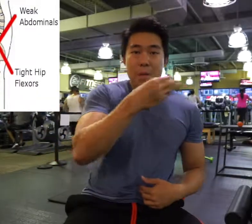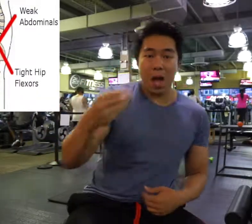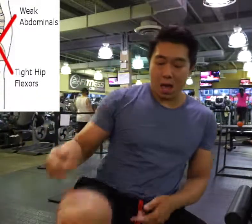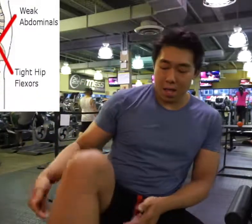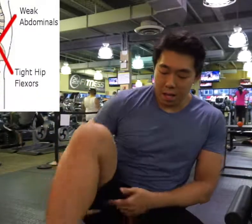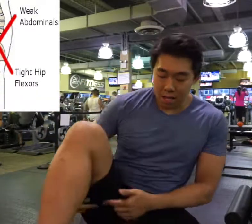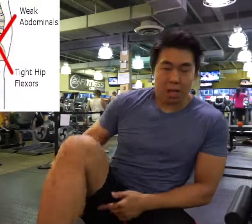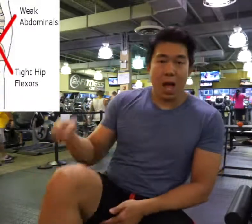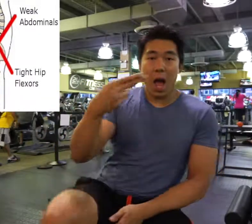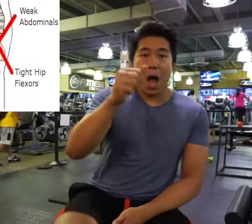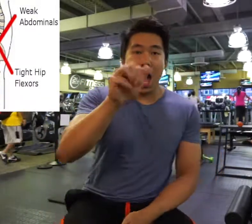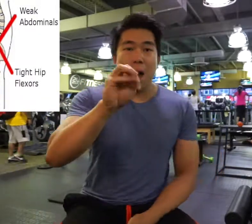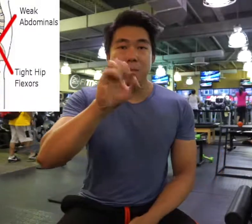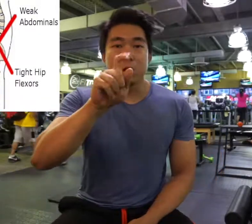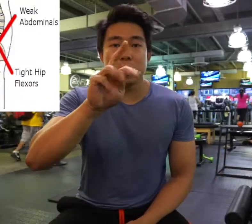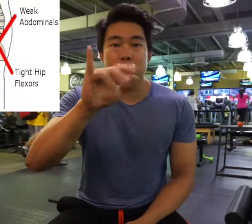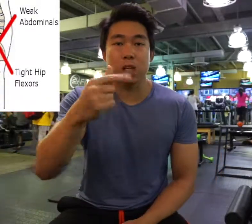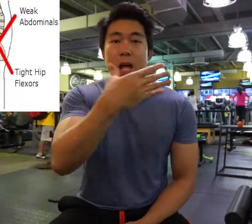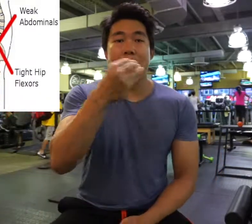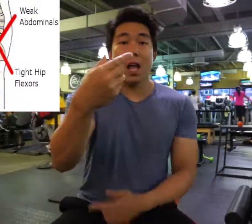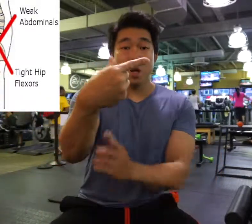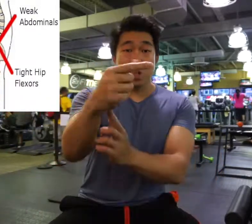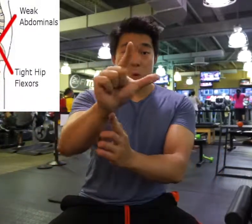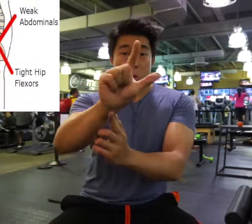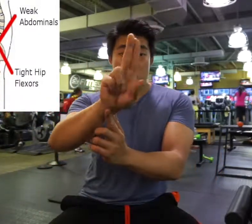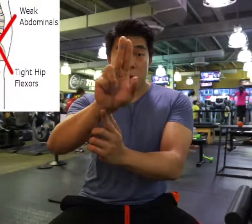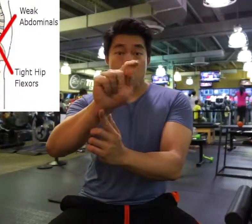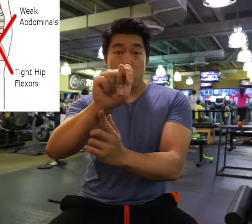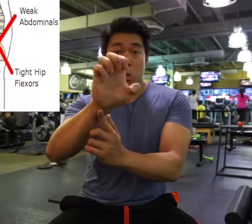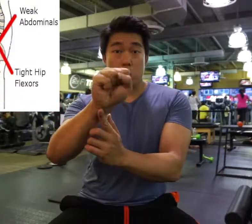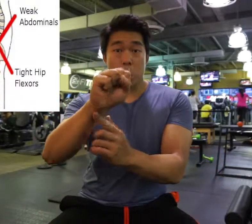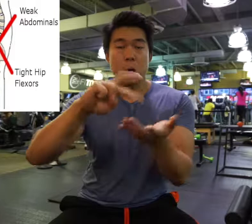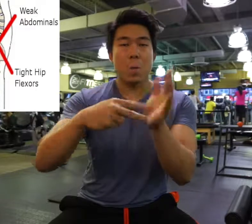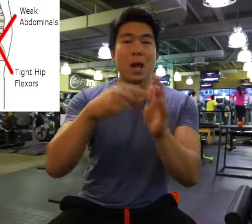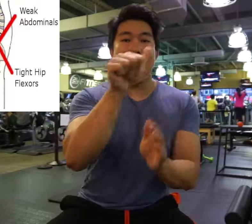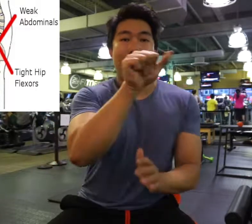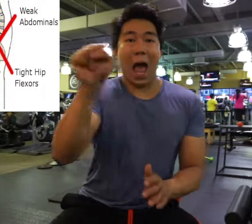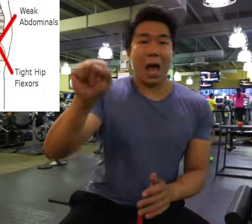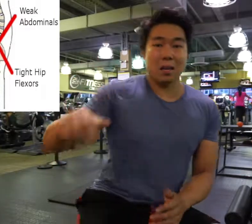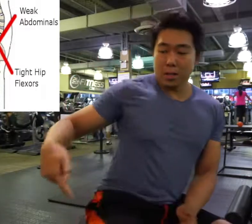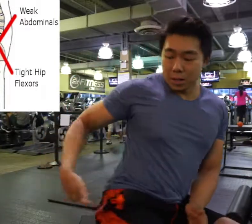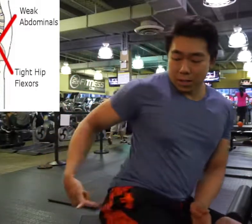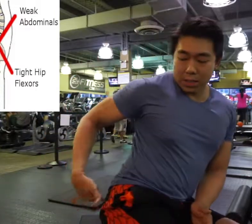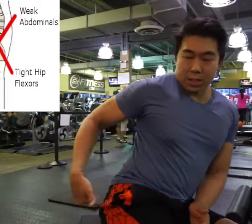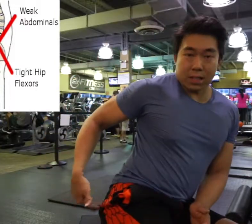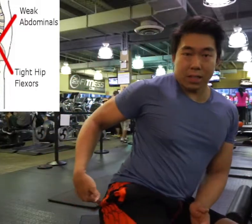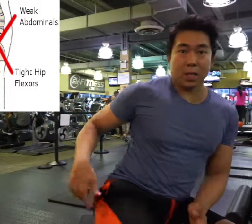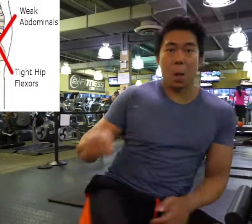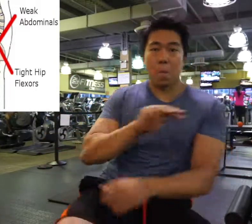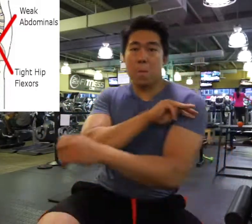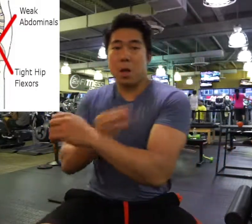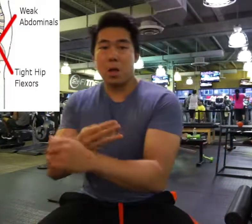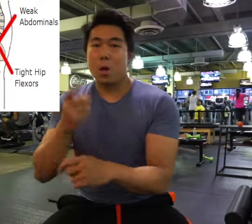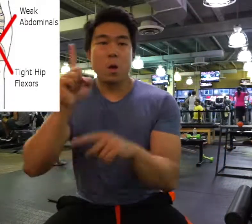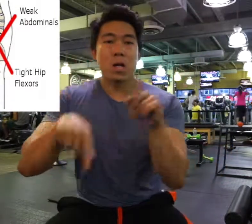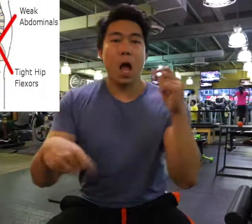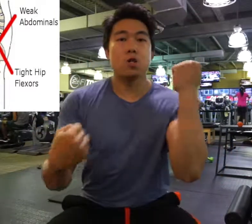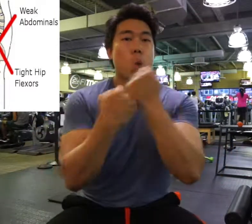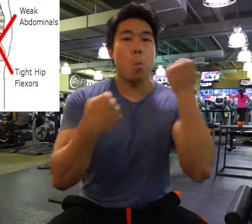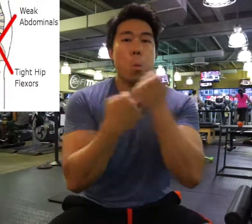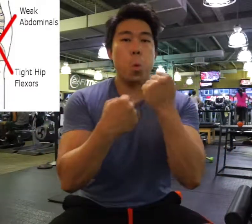Abs, hamstrings, and glutes might be weak and won't be able to support the spine.